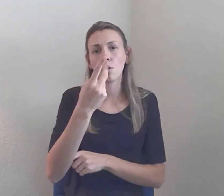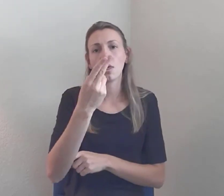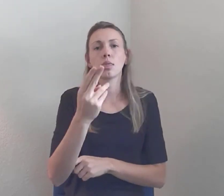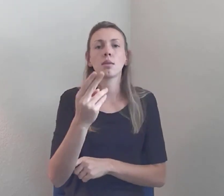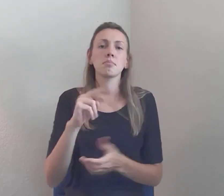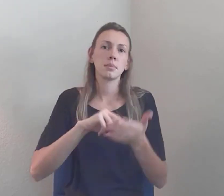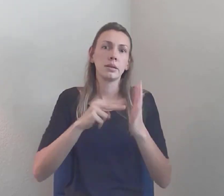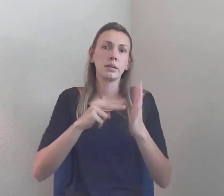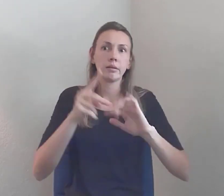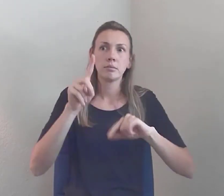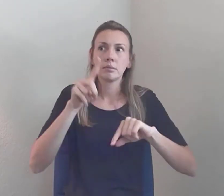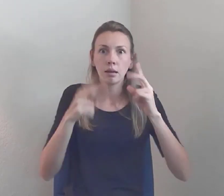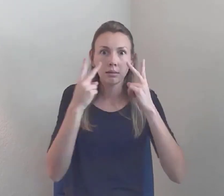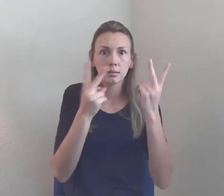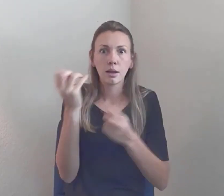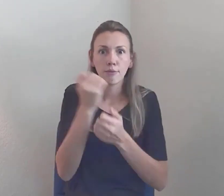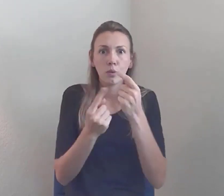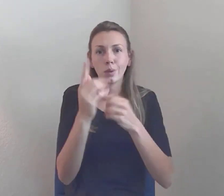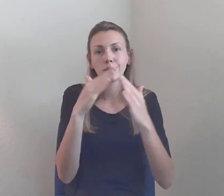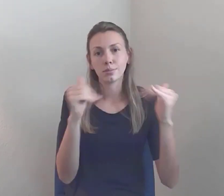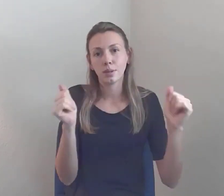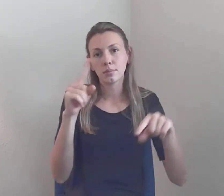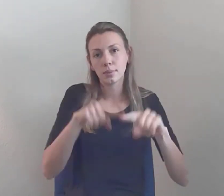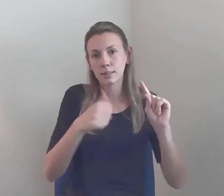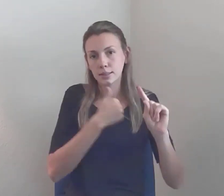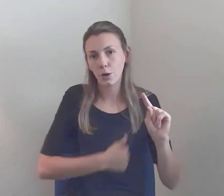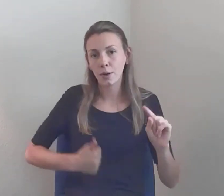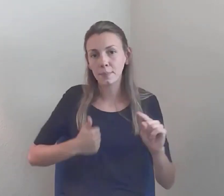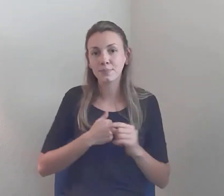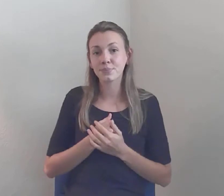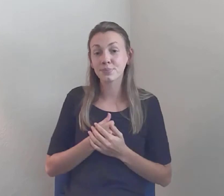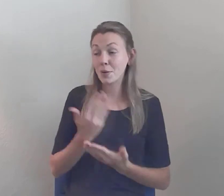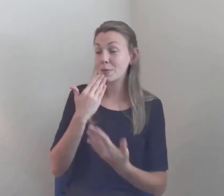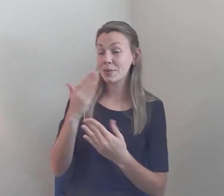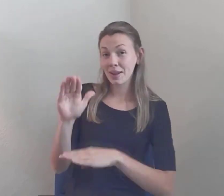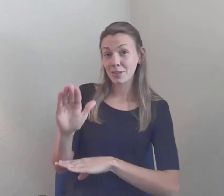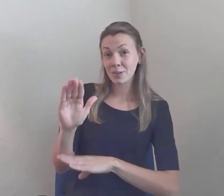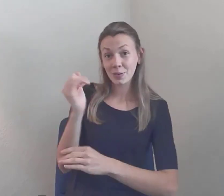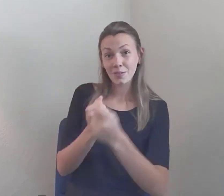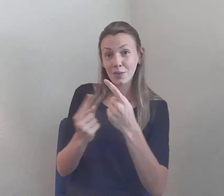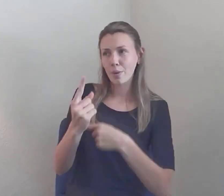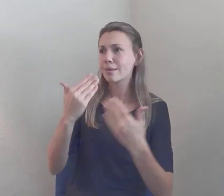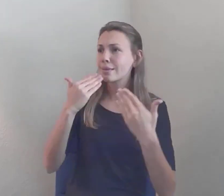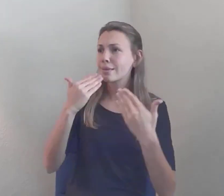So... Melissa >> Thanks everyone, thank you Julie... I wanna thank Julie Reiskin and